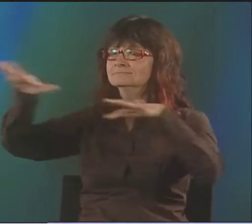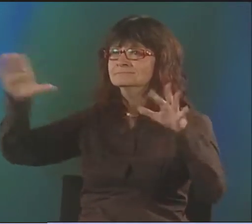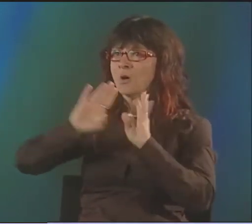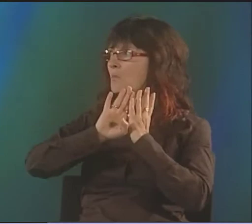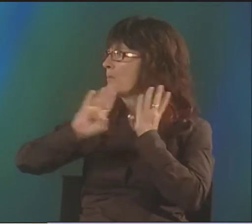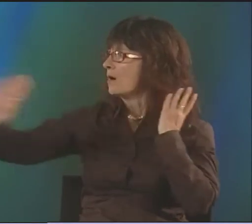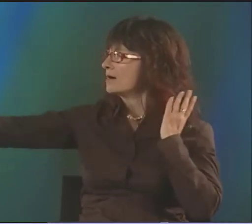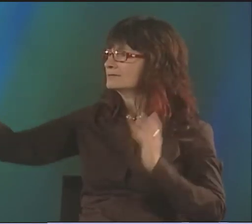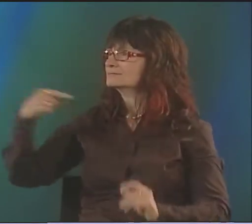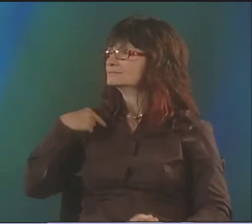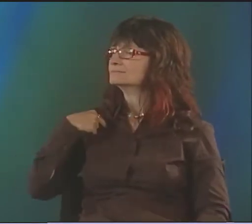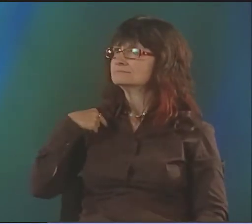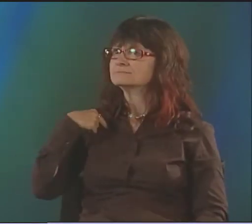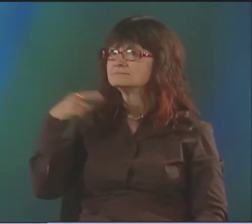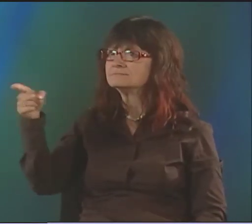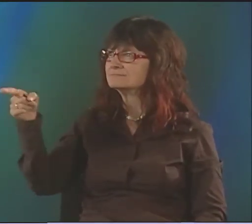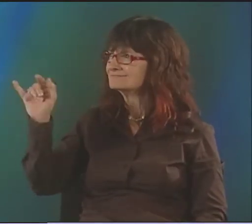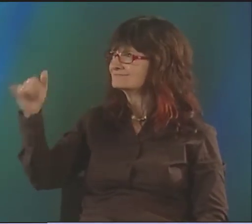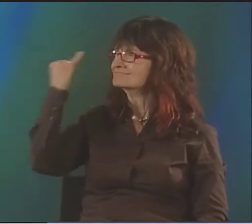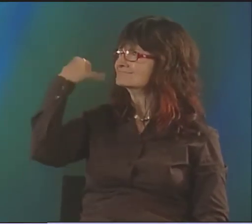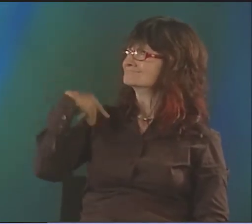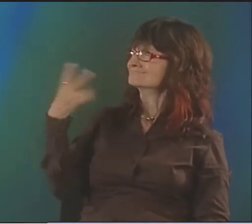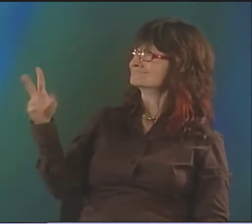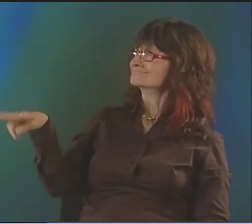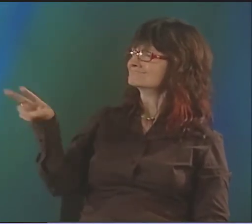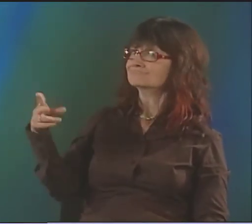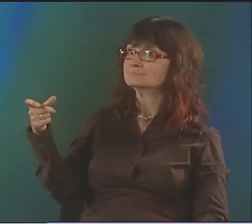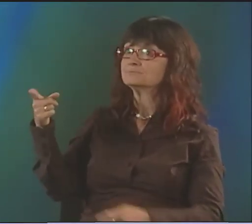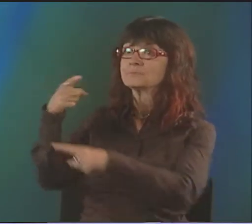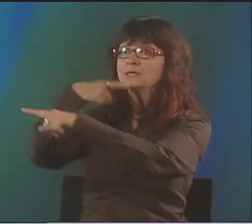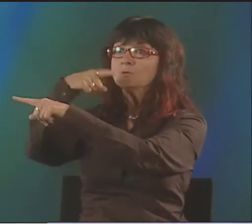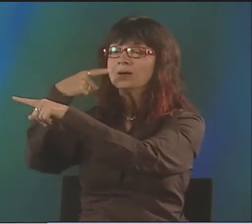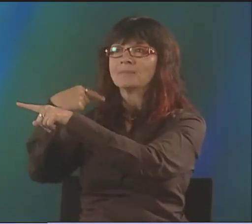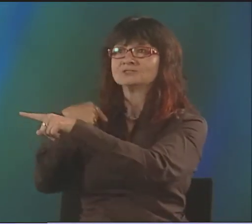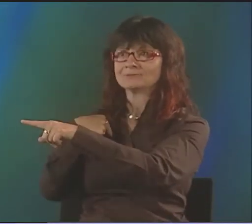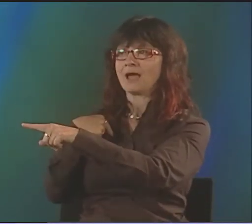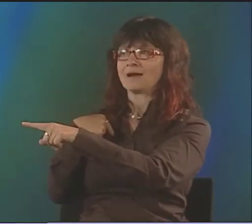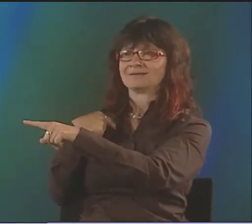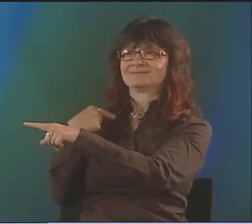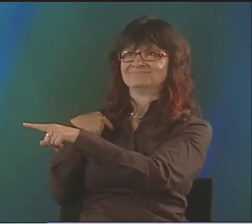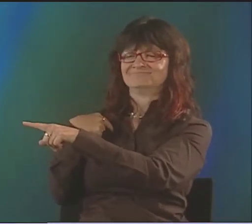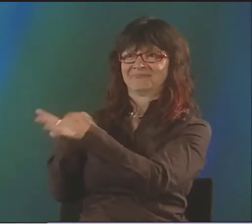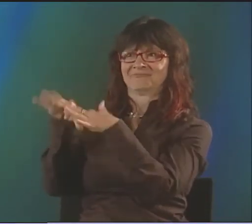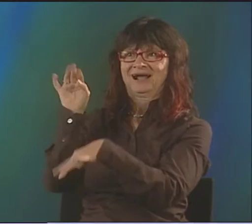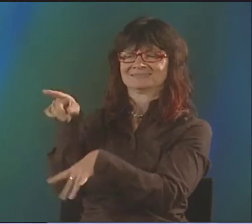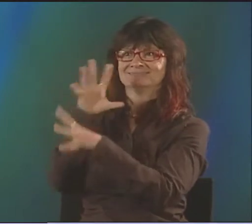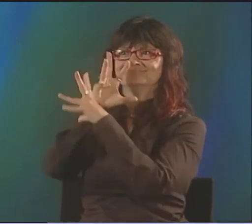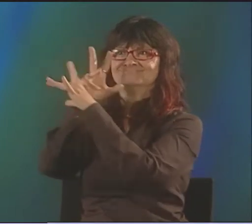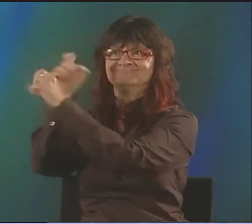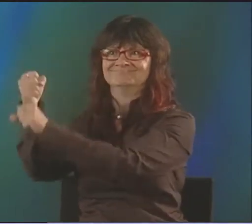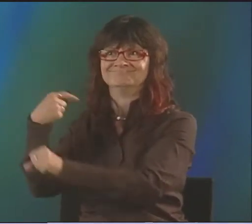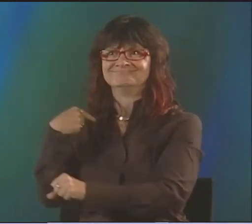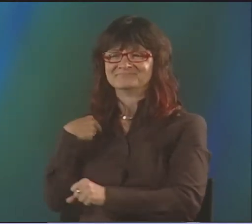AND THERE'S THIS ONE PERSON WHO PAINTED, WHO MADE PEANUT BUTTER SANDWICHES